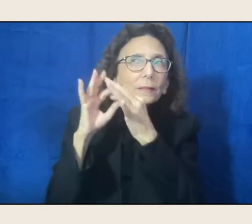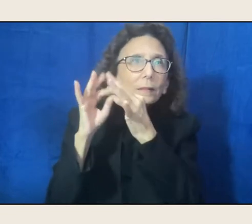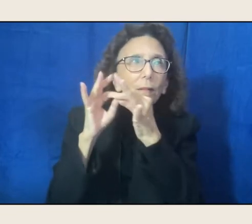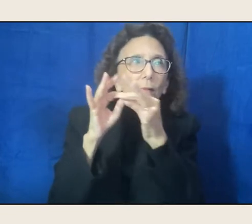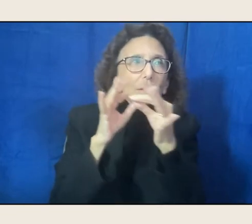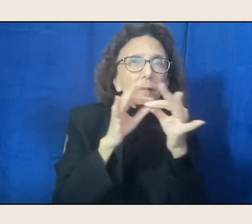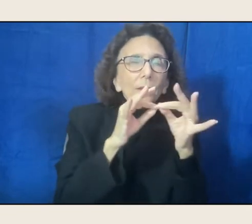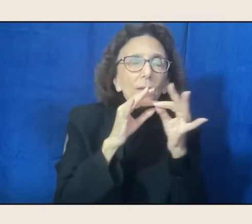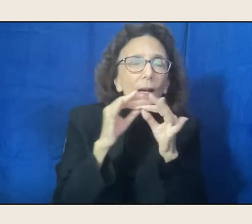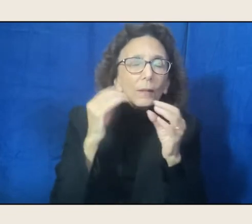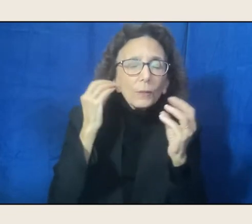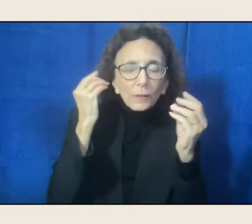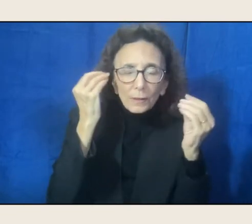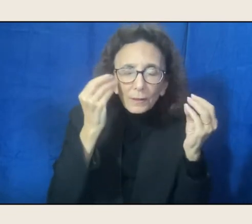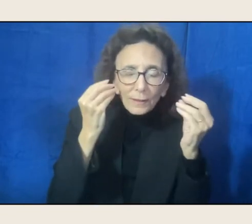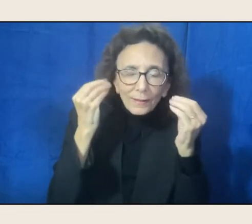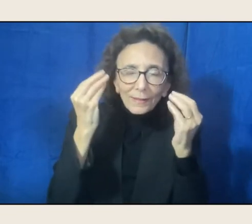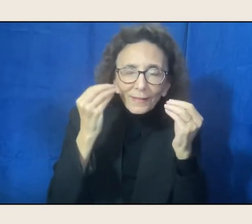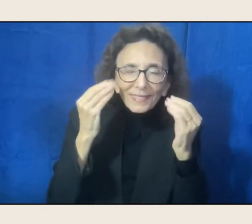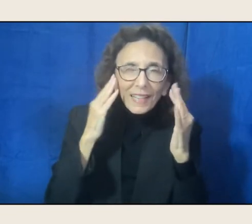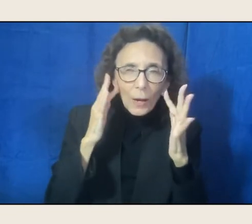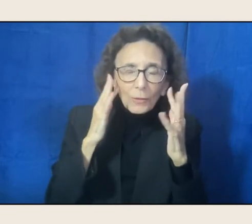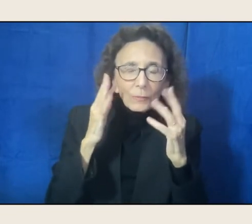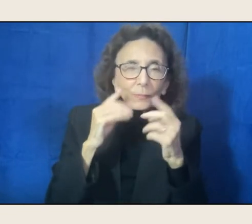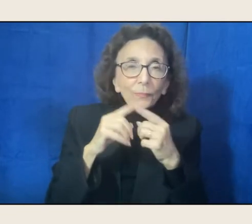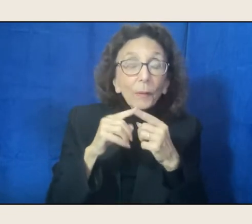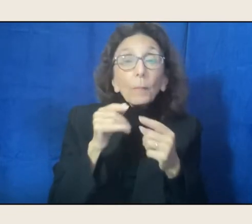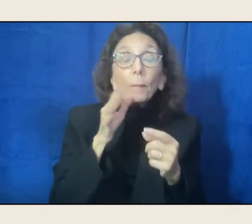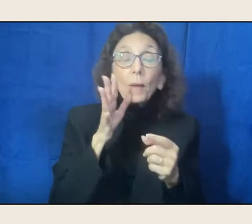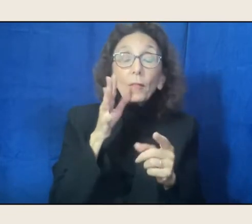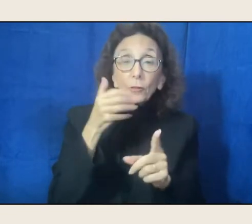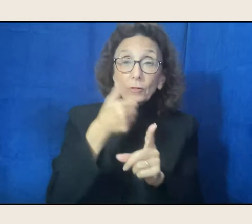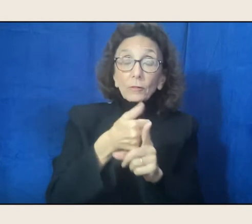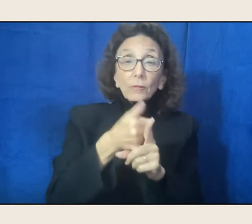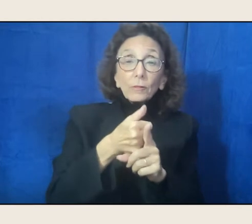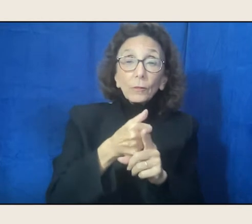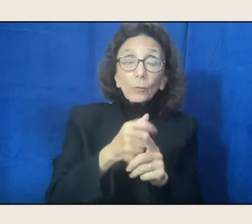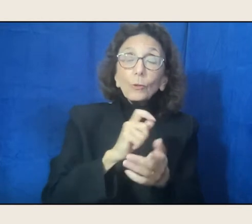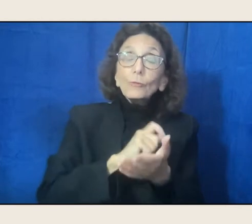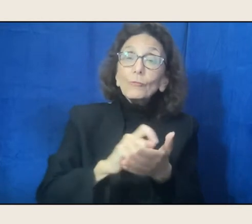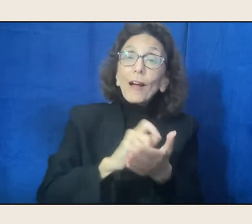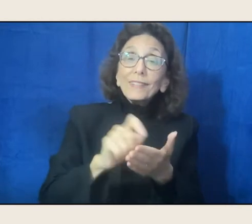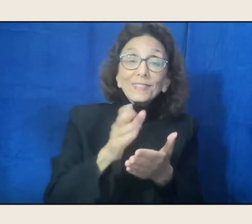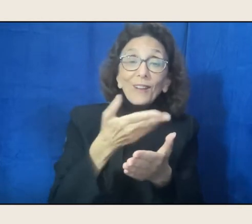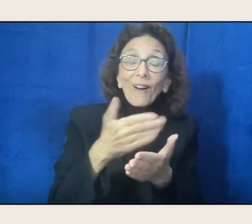But I often did that. My mother wrote songs, and so often I connected